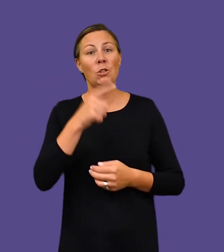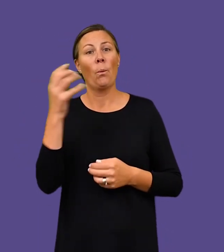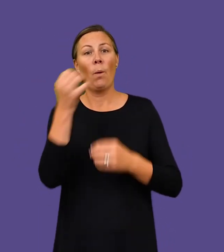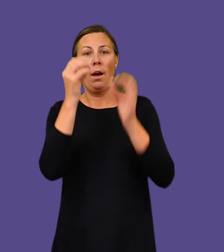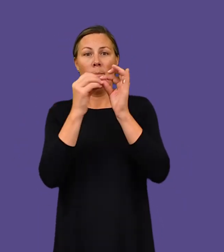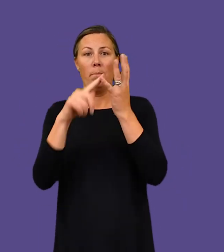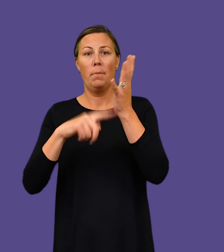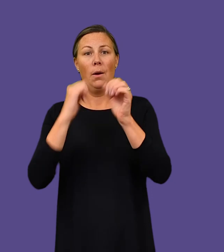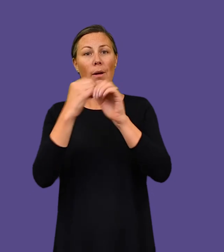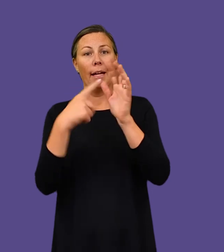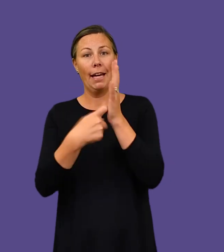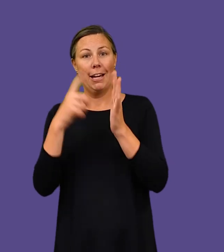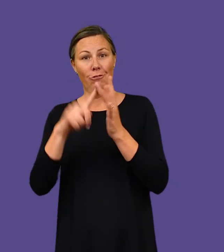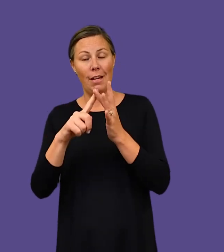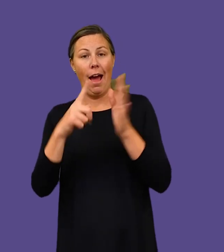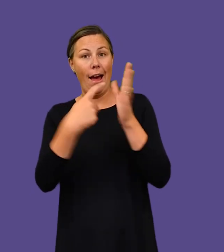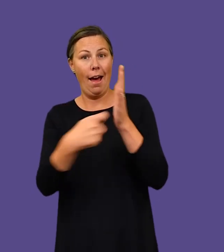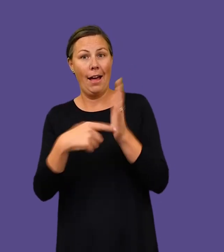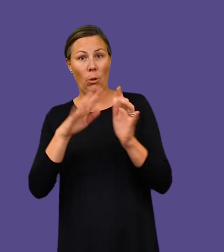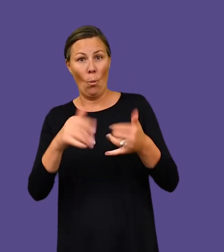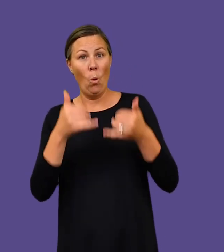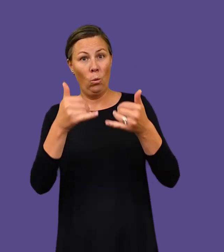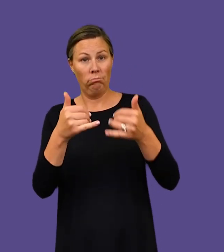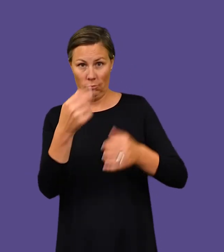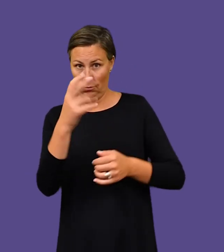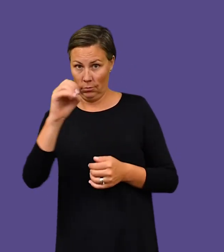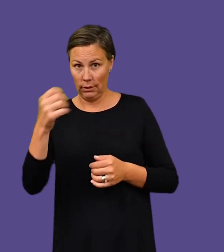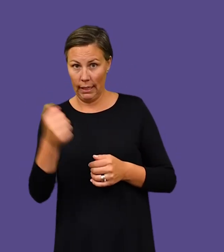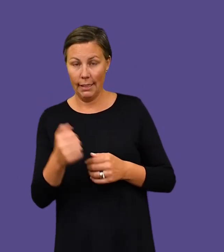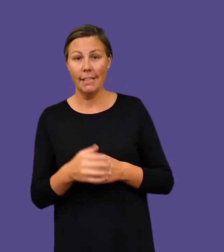She won the Bulgari Art Award in 2016.